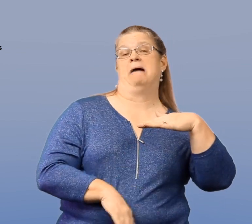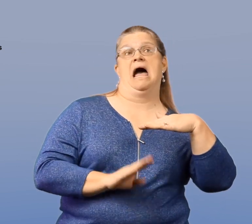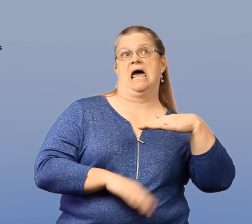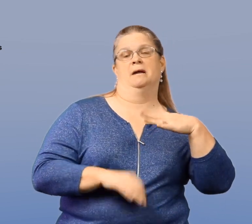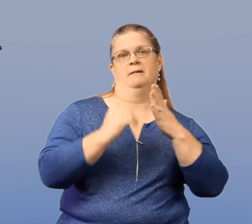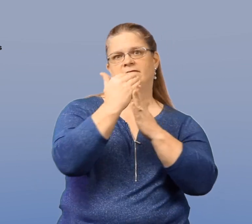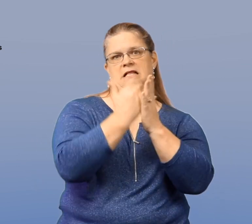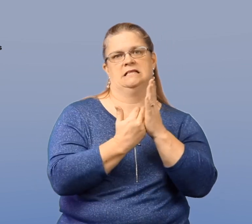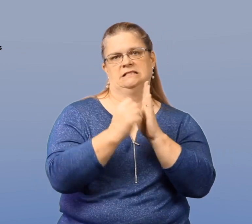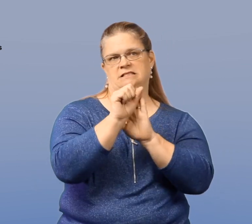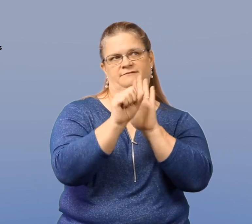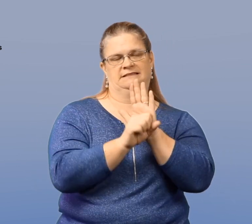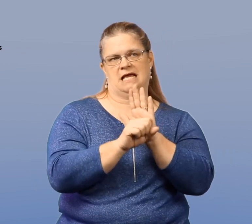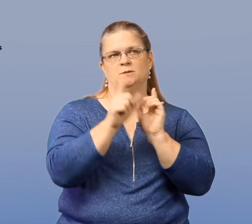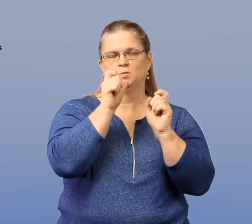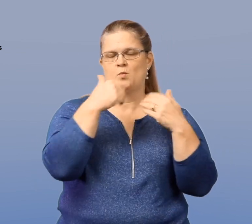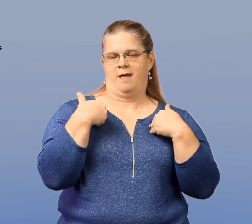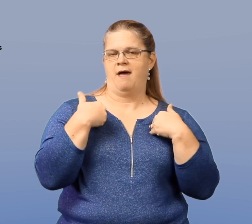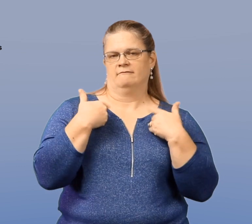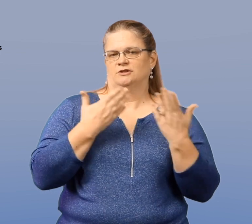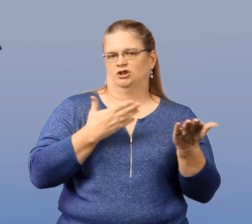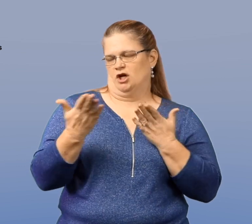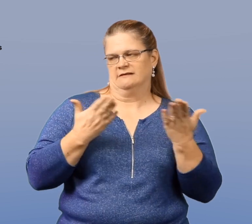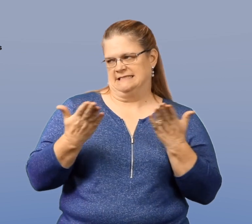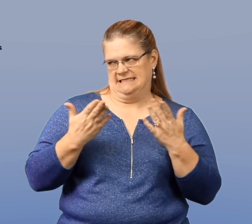of the list of states that have services available.